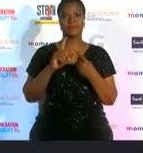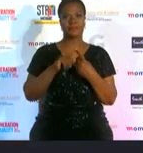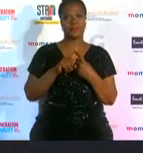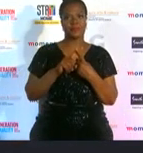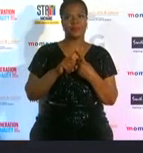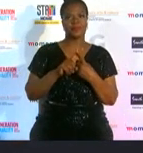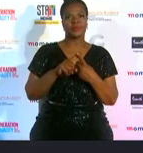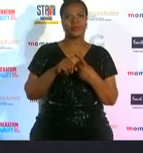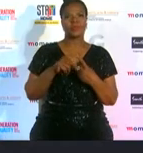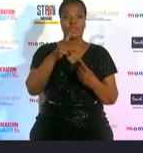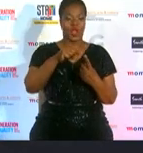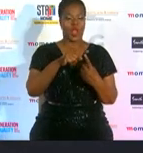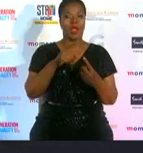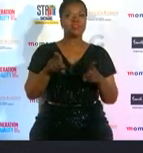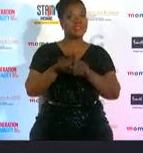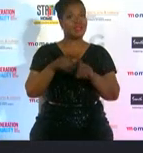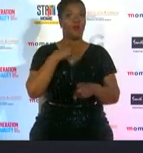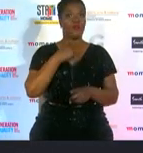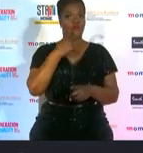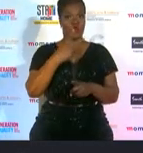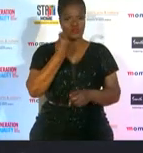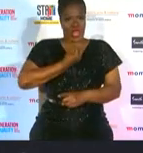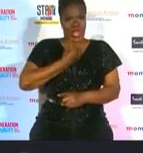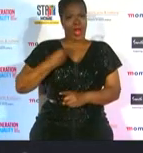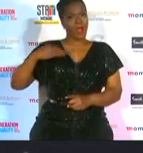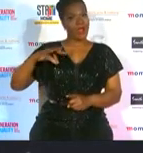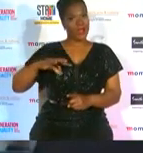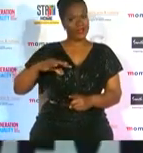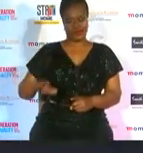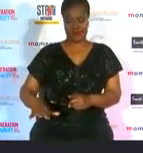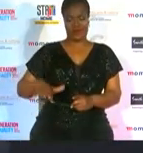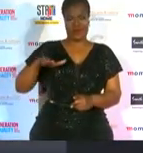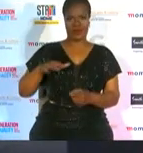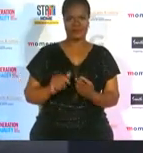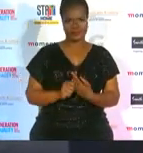voice for young girls growing up to embrace their uniqueness